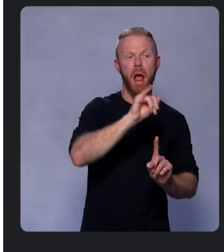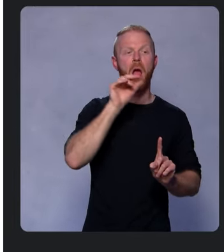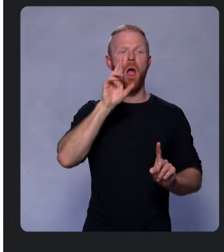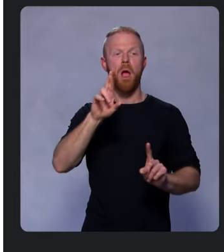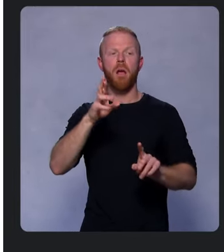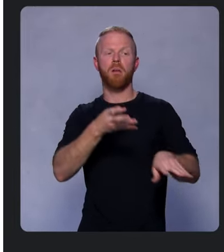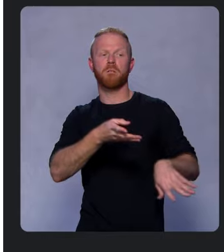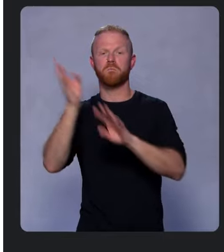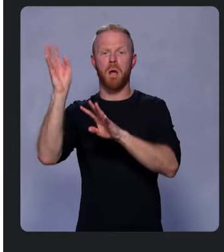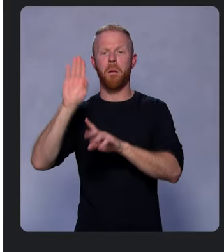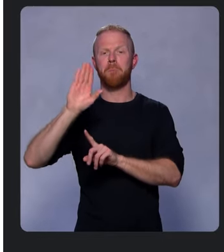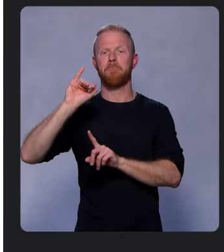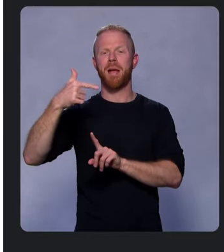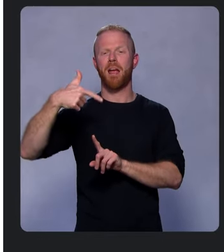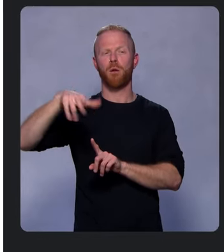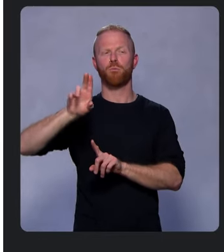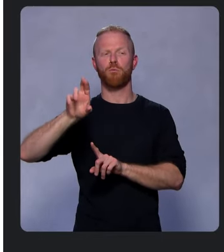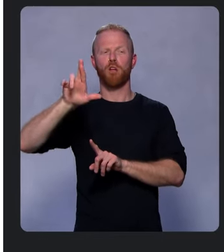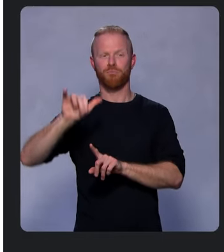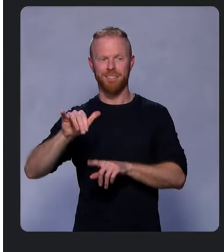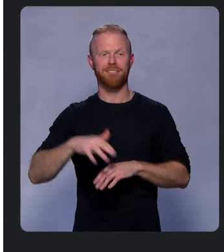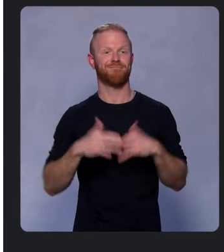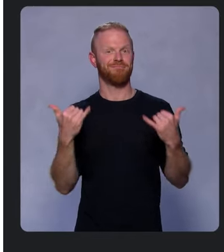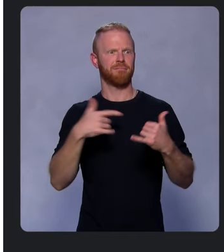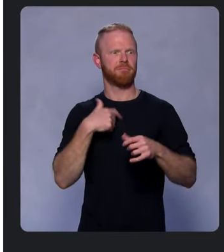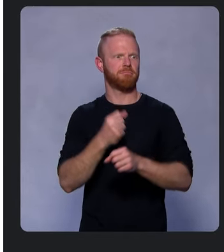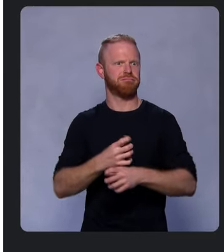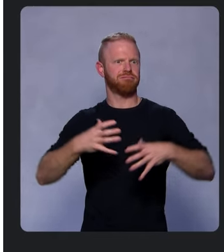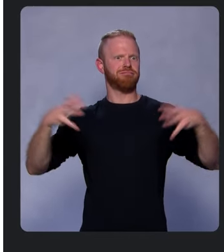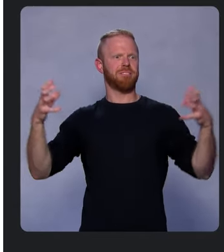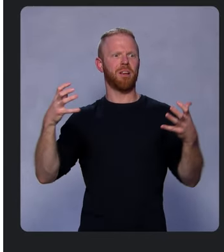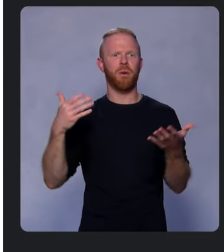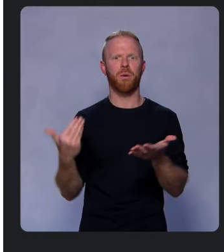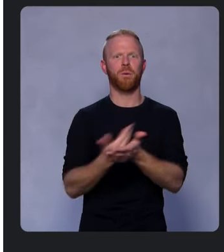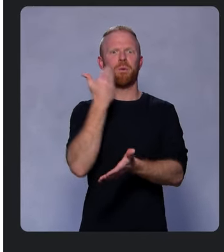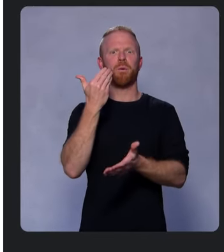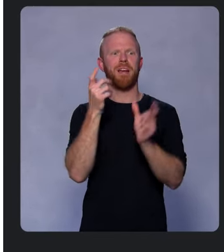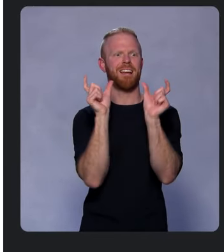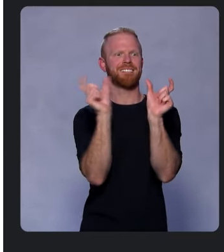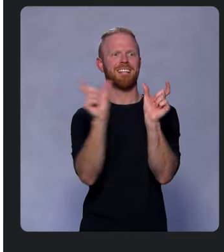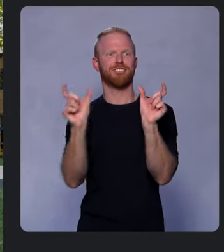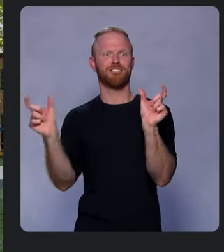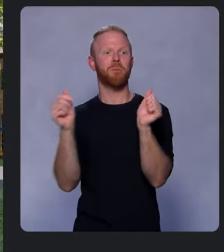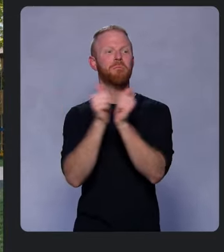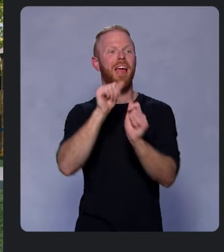And now we're expanding and releasing new extensions with companies you know